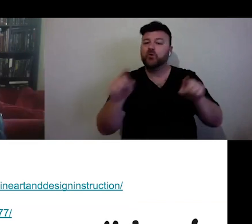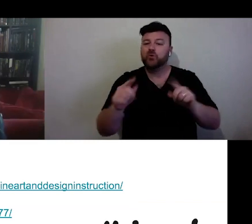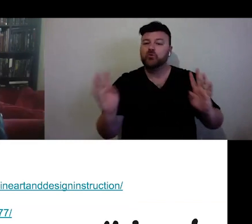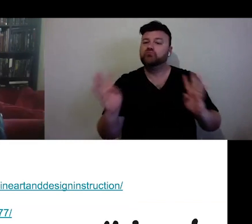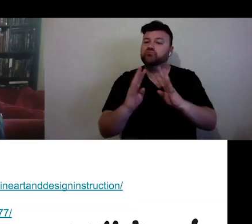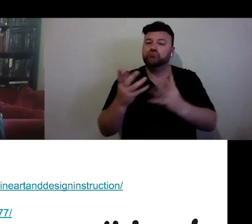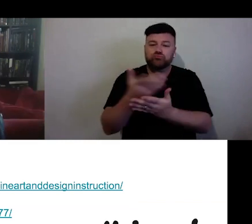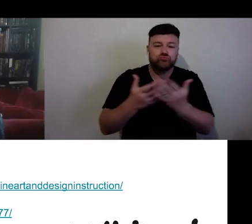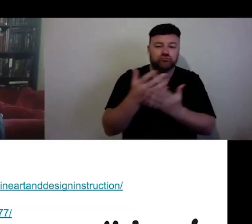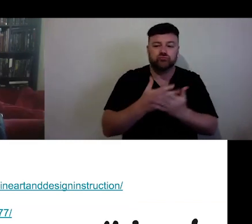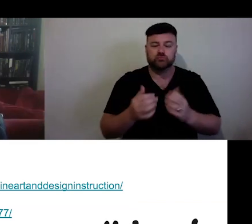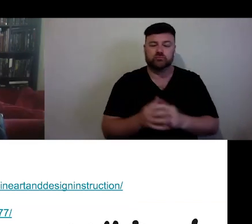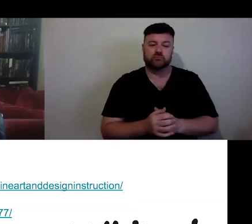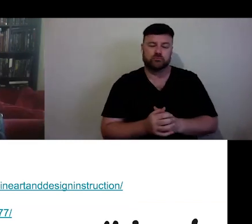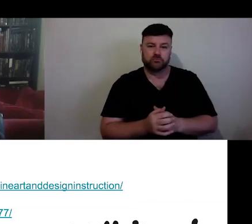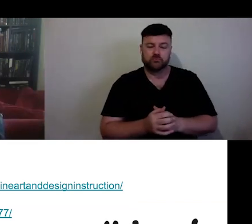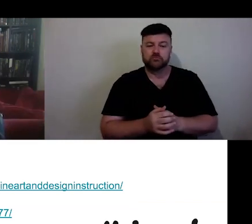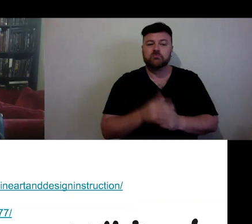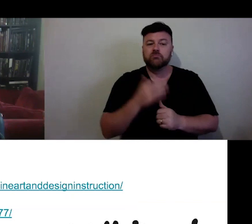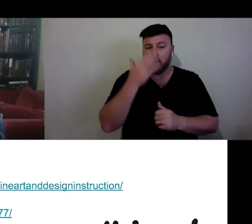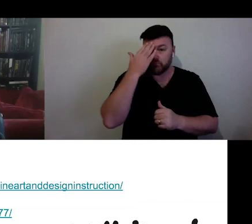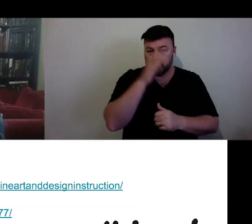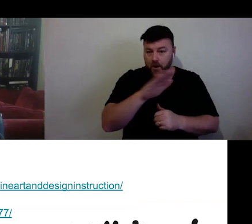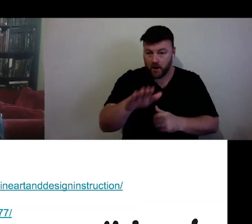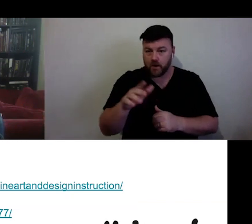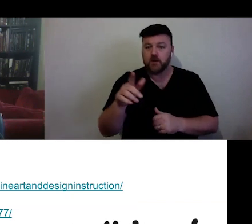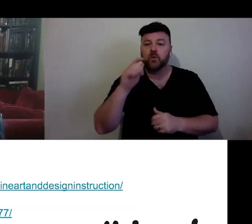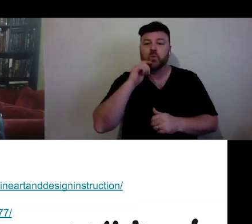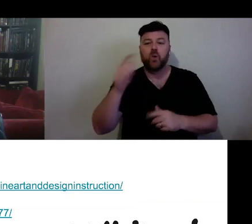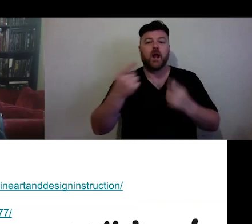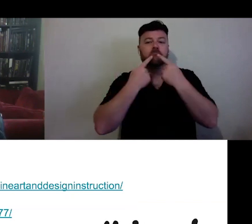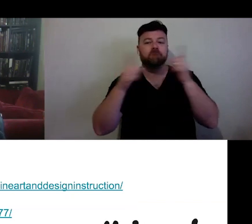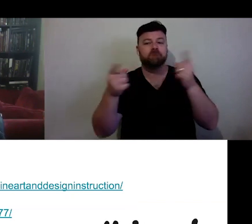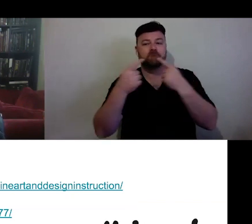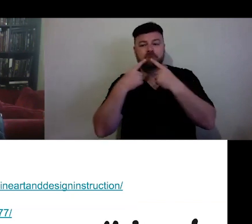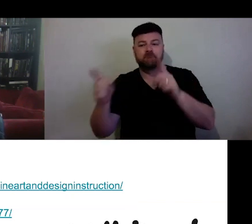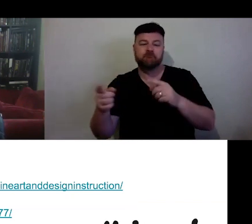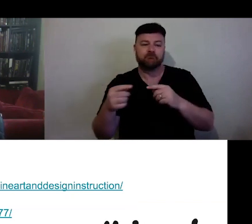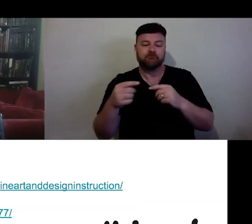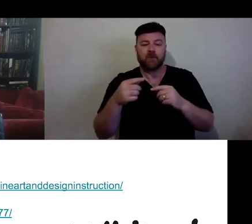Just a reminder - we will be sharing all of these links with you via email. OK.